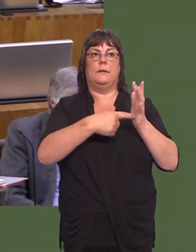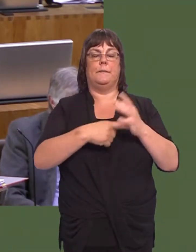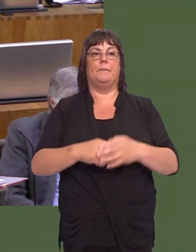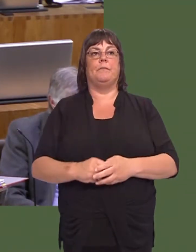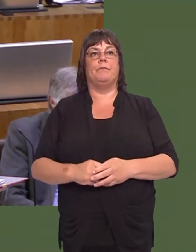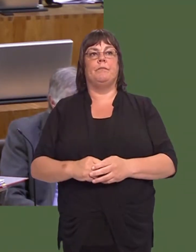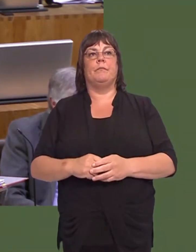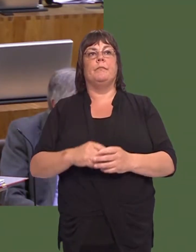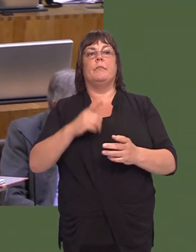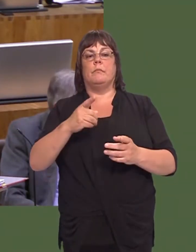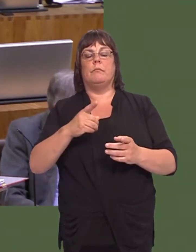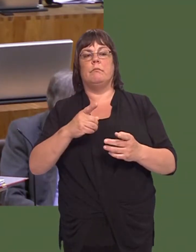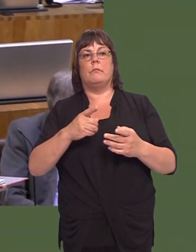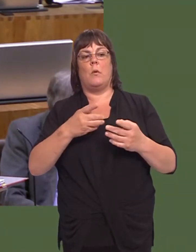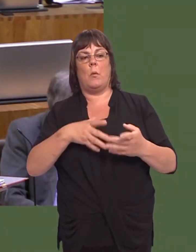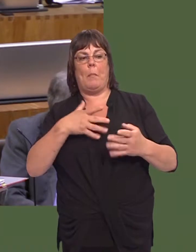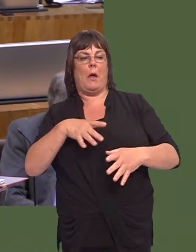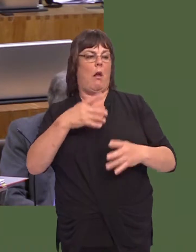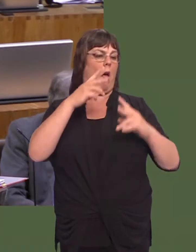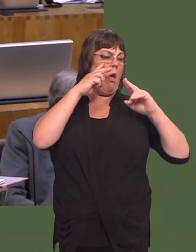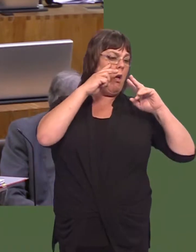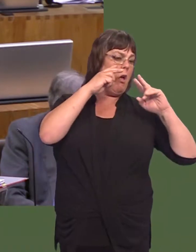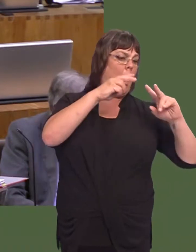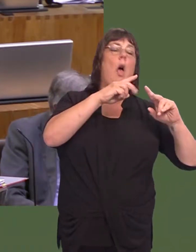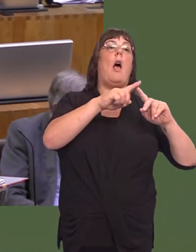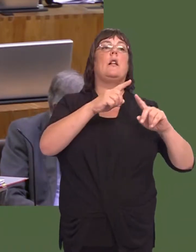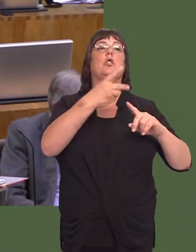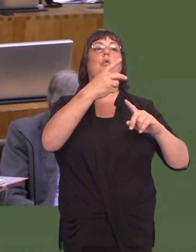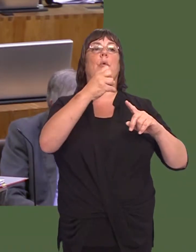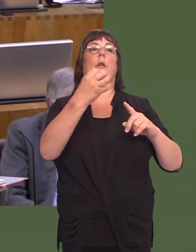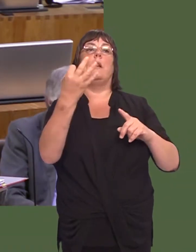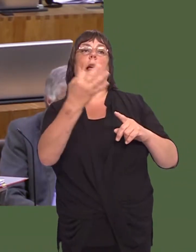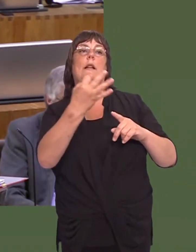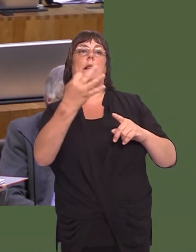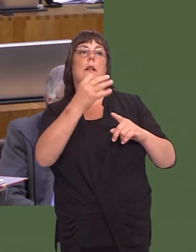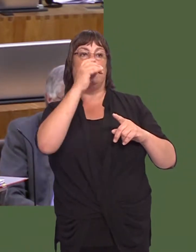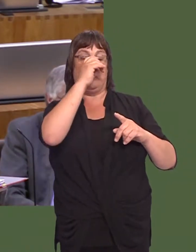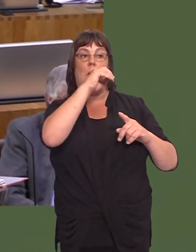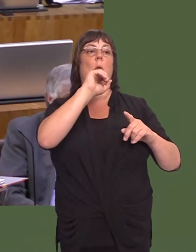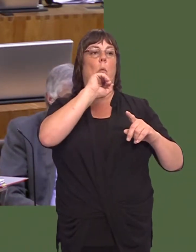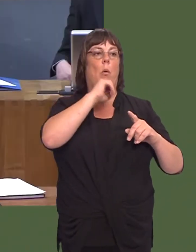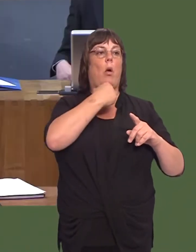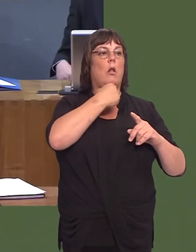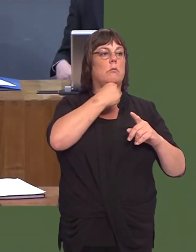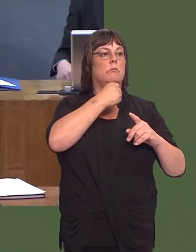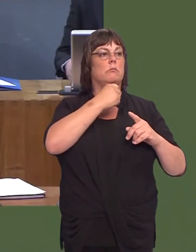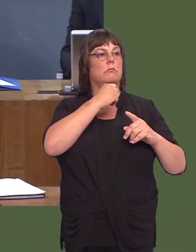Felly, mae hynny yn symud ymlaen yn y ffordd byddem niín erfyn.